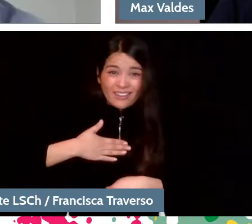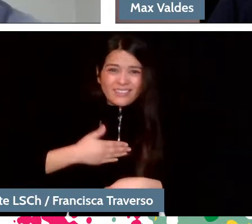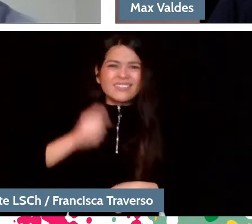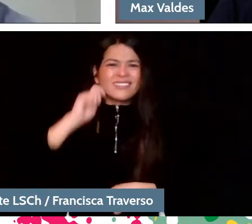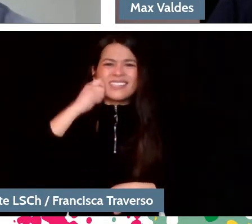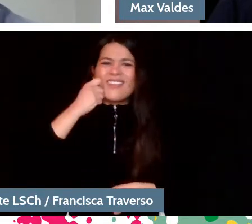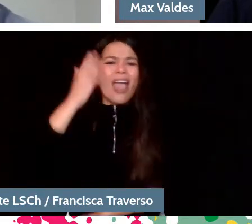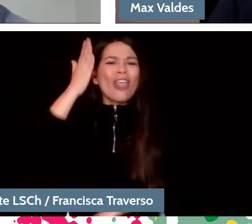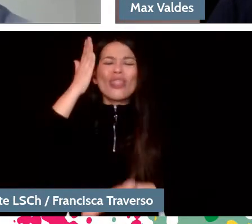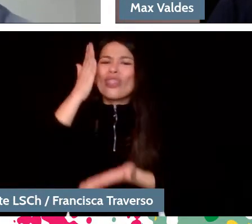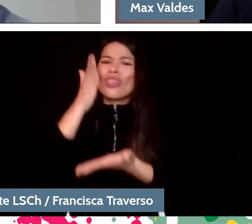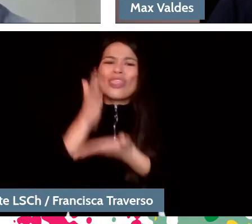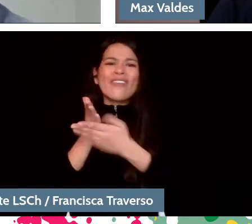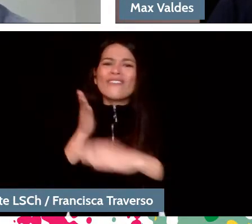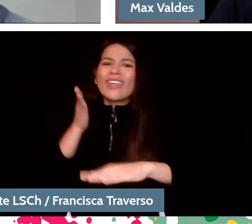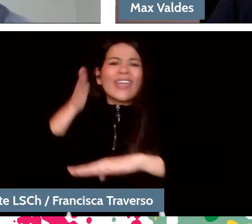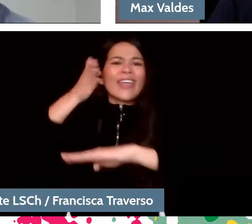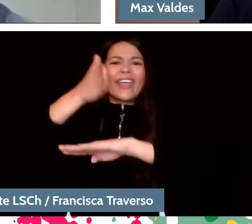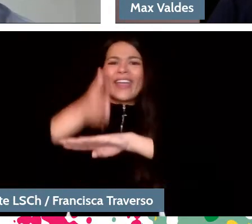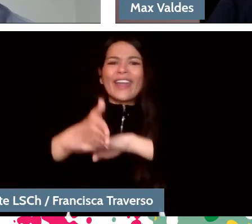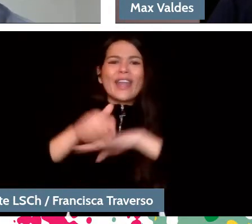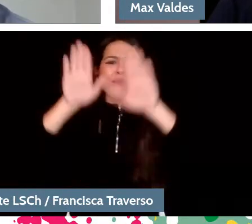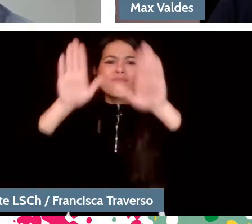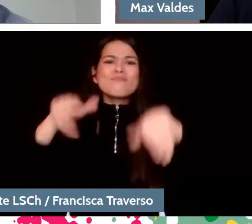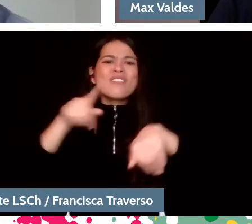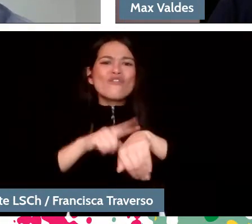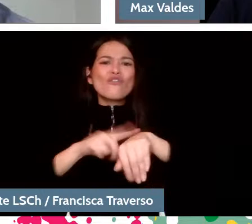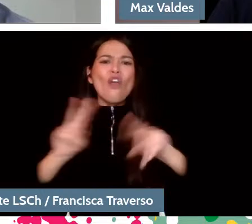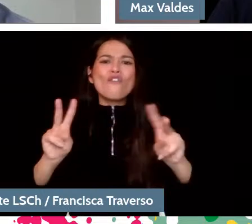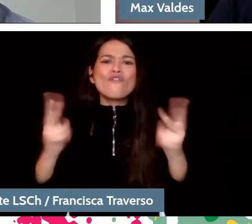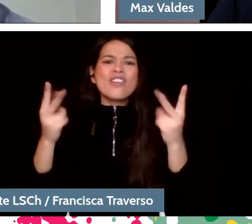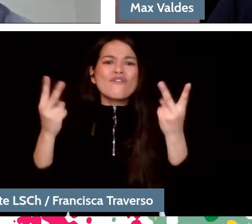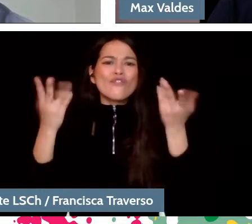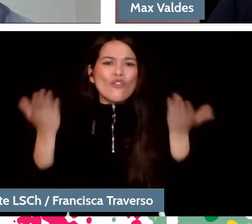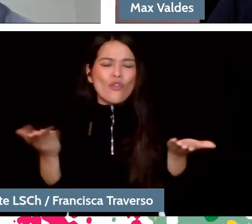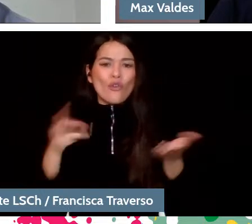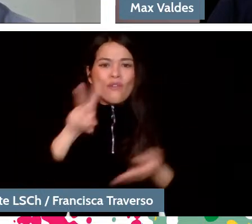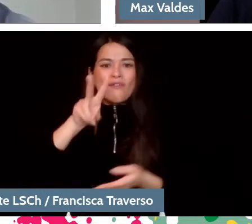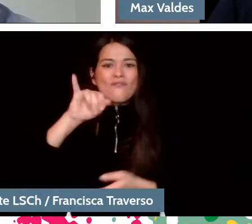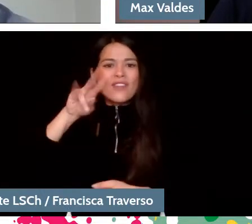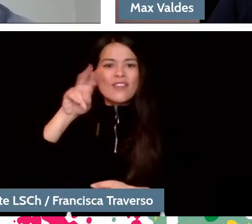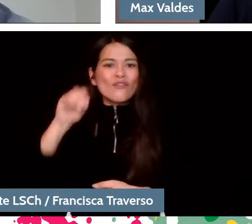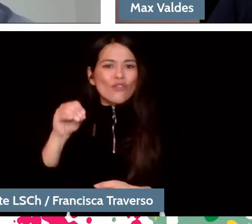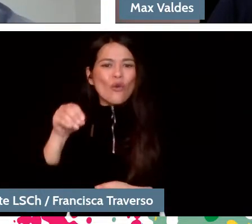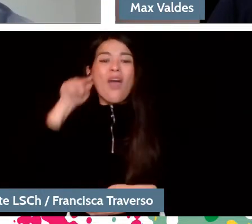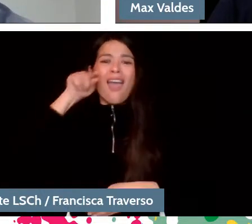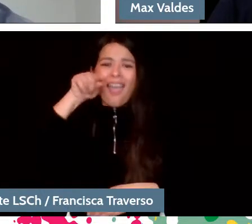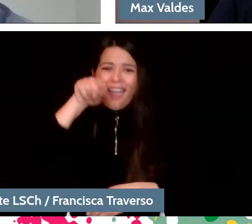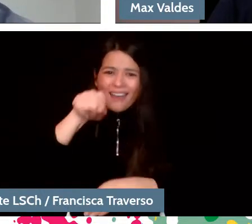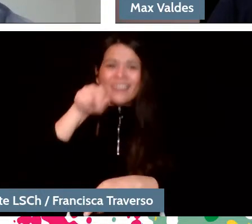not staying with the recordings. Living from the live experience because that musical path was lived there. It's making the music in rehearsals, too.